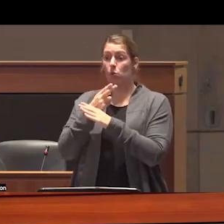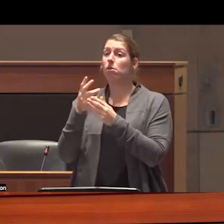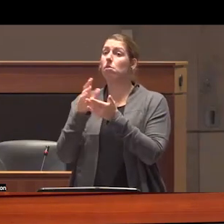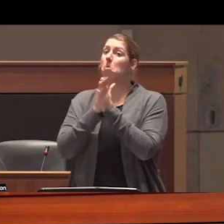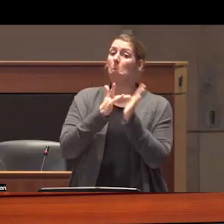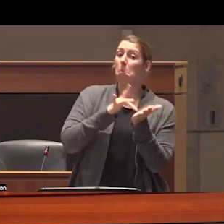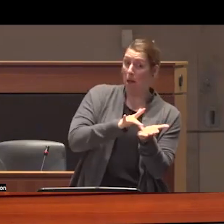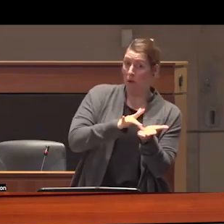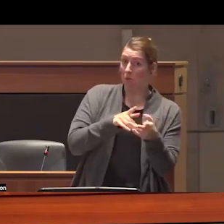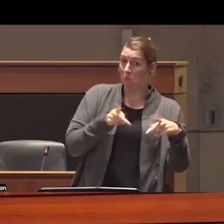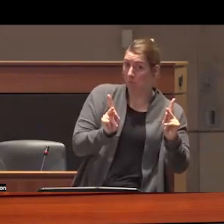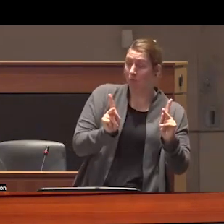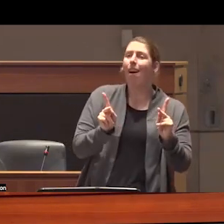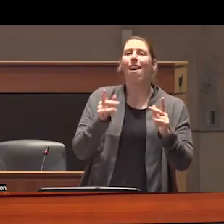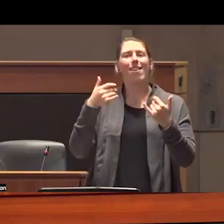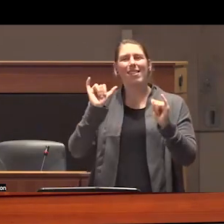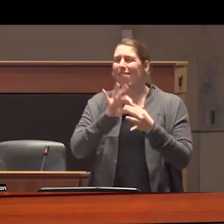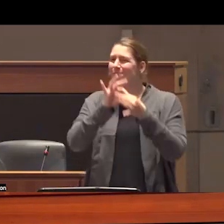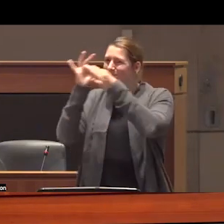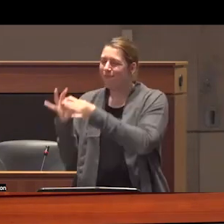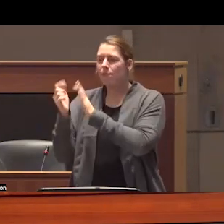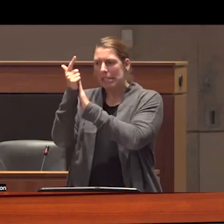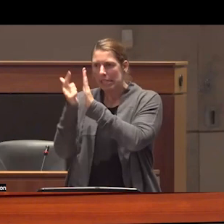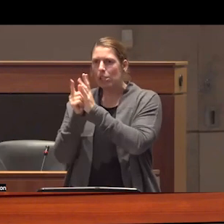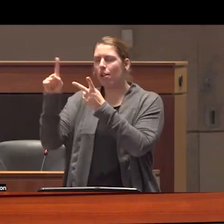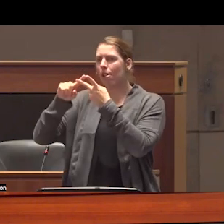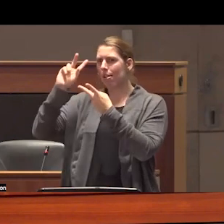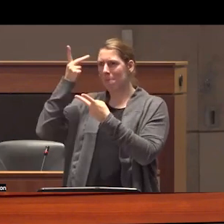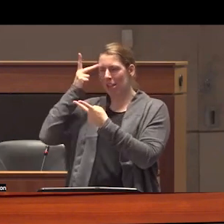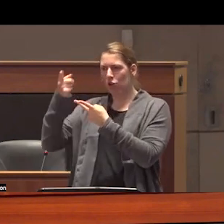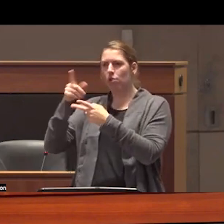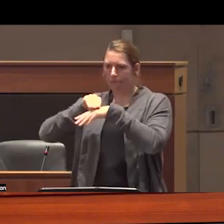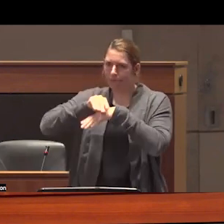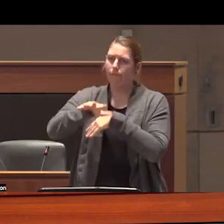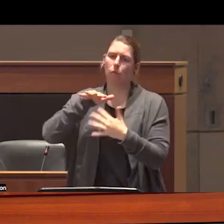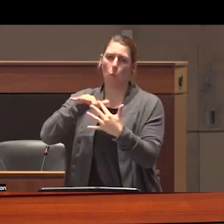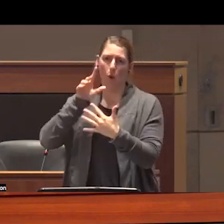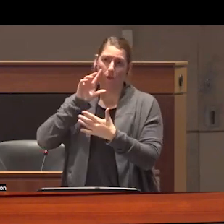rooted in the same legal and political State apparatus that birth the War on Drugs however my